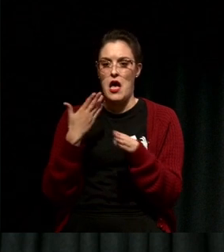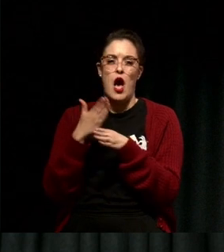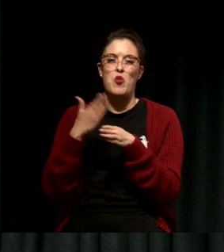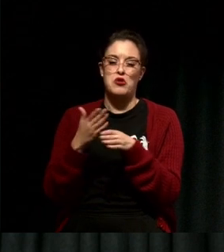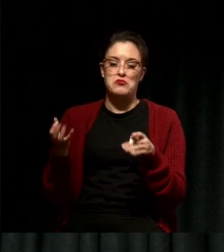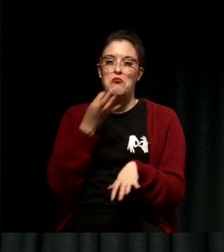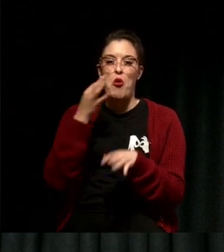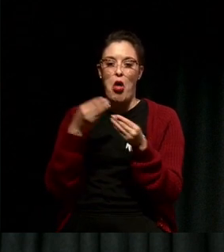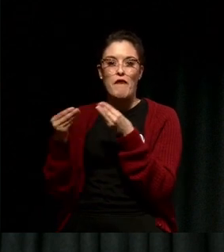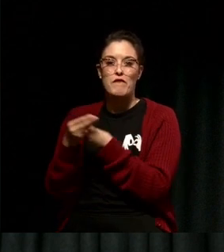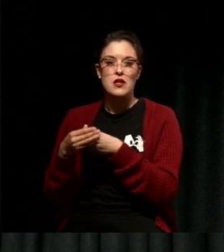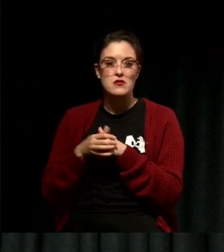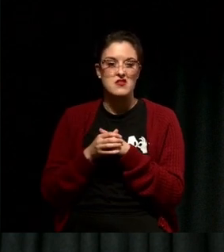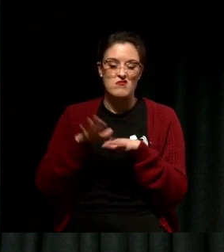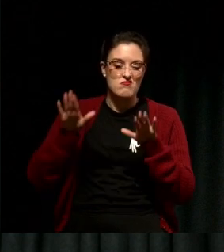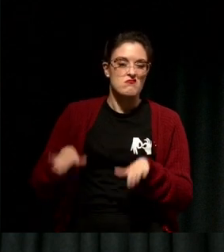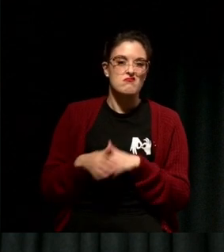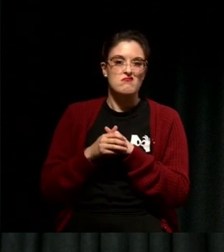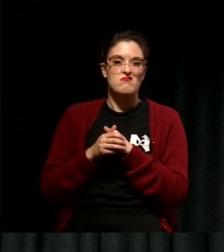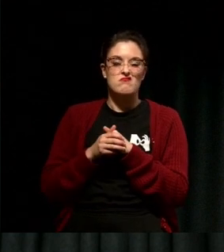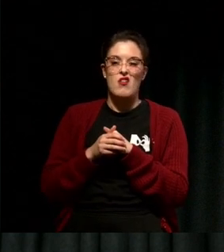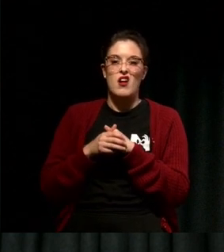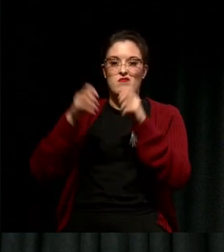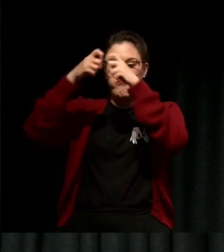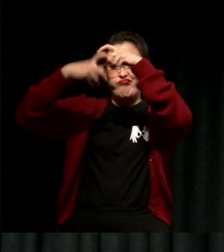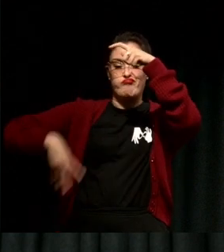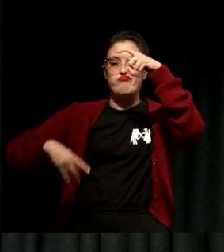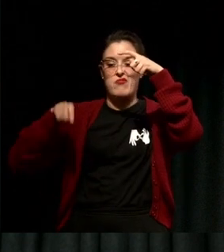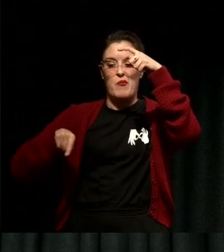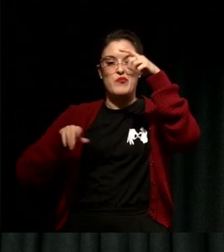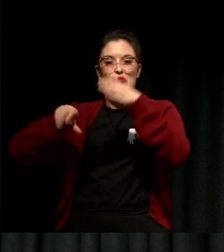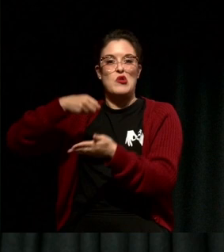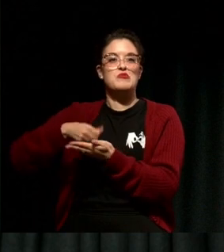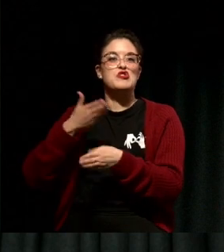person who worked there, and honestly I was a little bit lonely, I was caught up in how